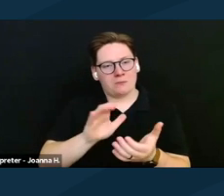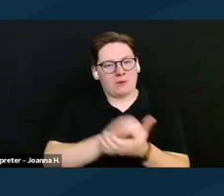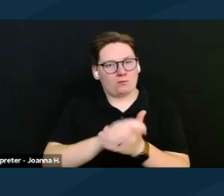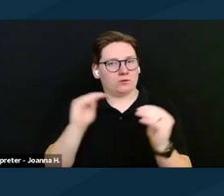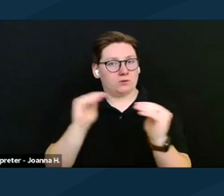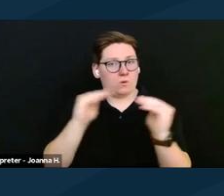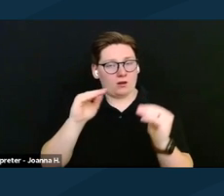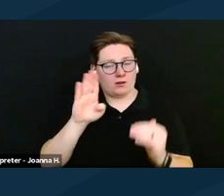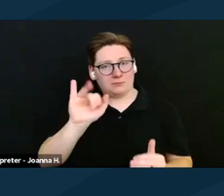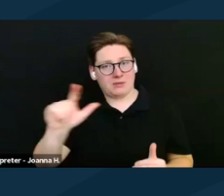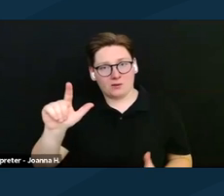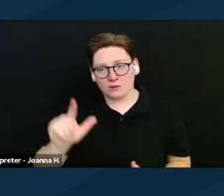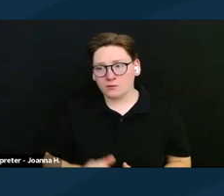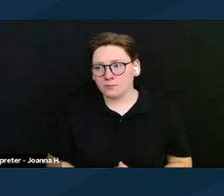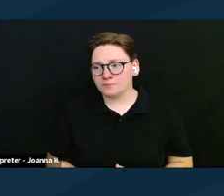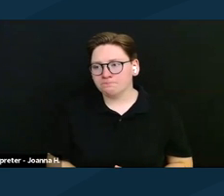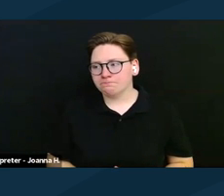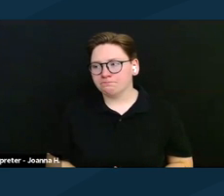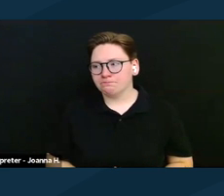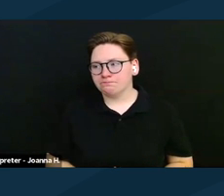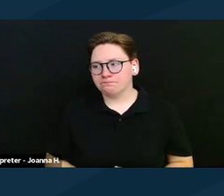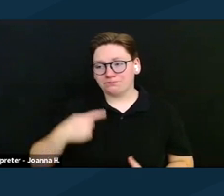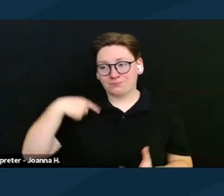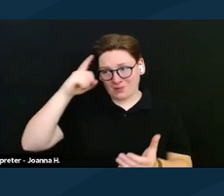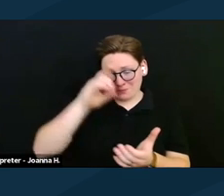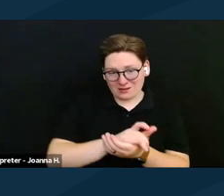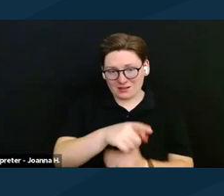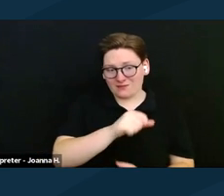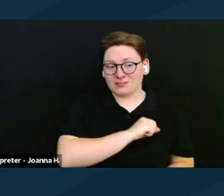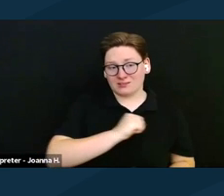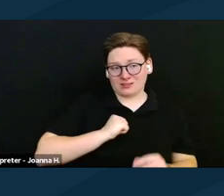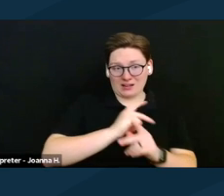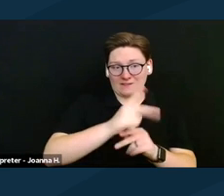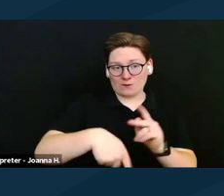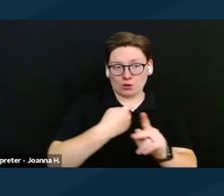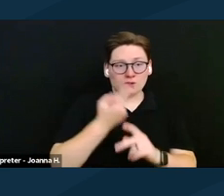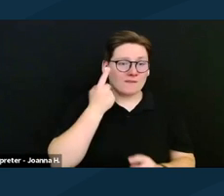I believe there is the senate version of the SSI Savings Penalty Elimination Act,